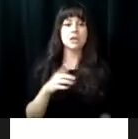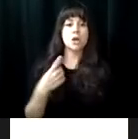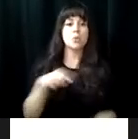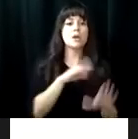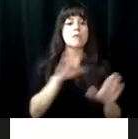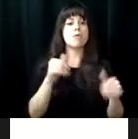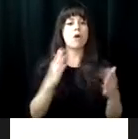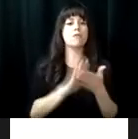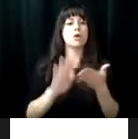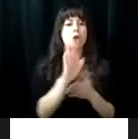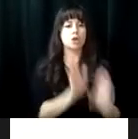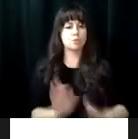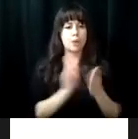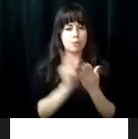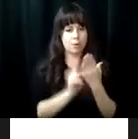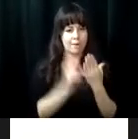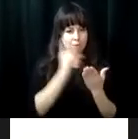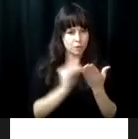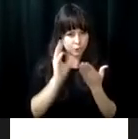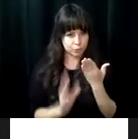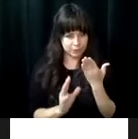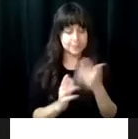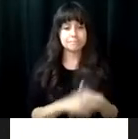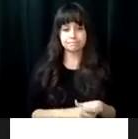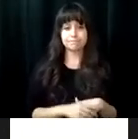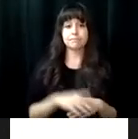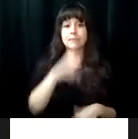. >> For many years, VRCBVI has offered